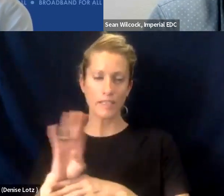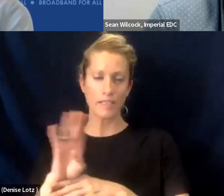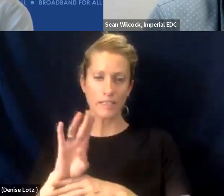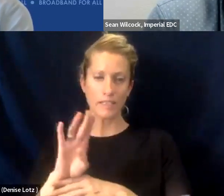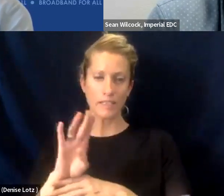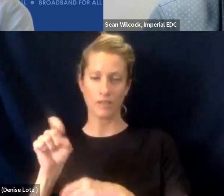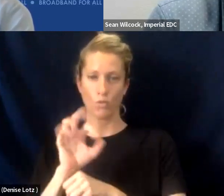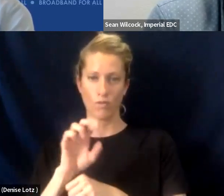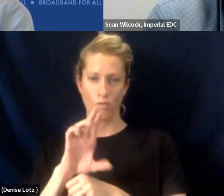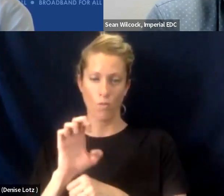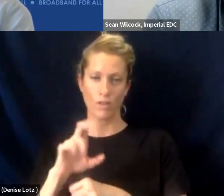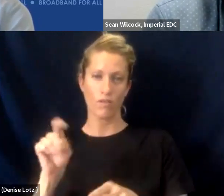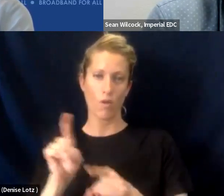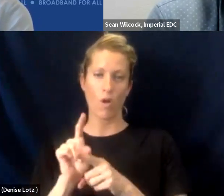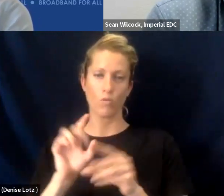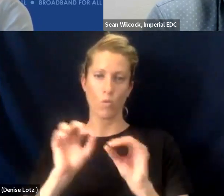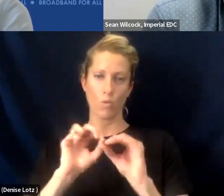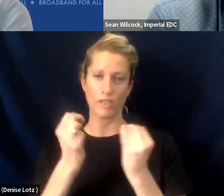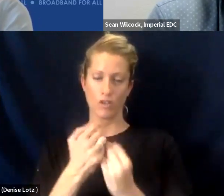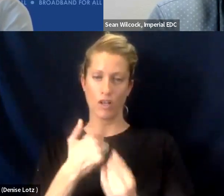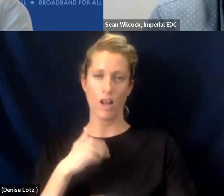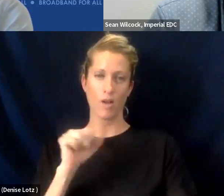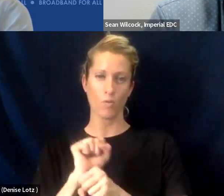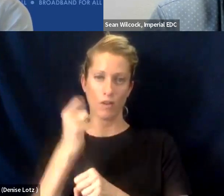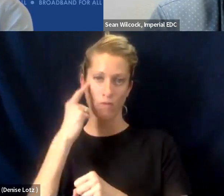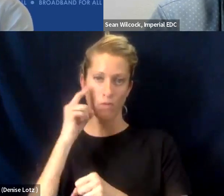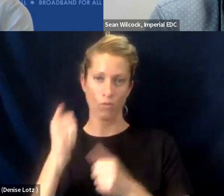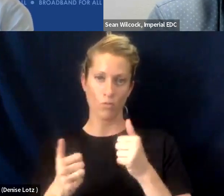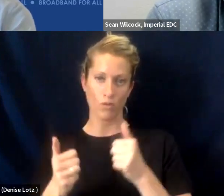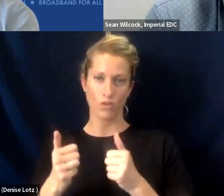And then the organization that I work for which is the parent organization computer